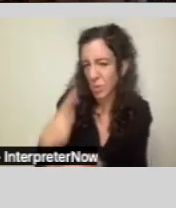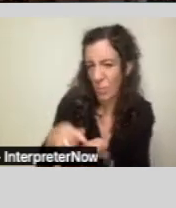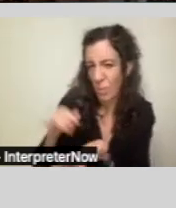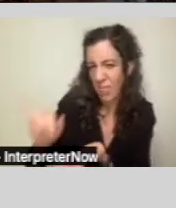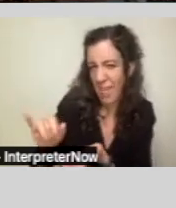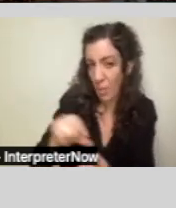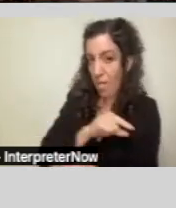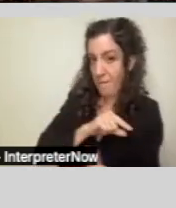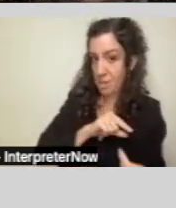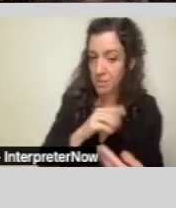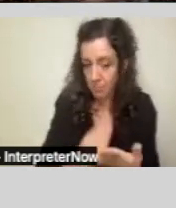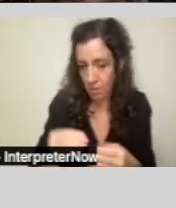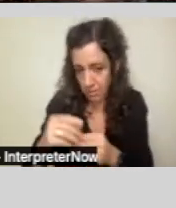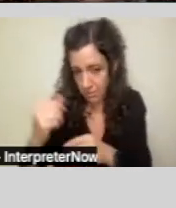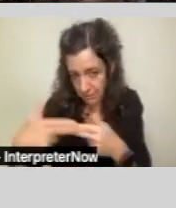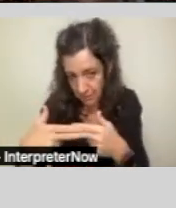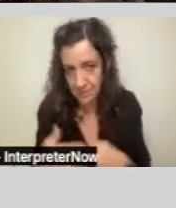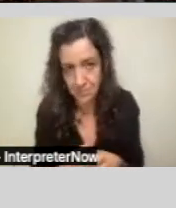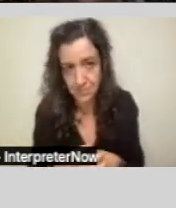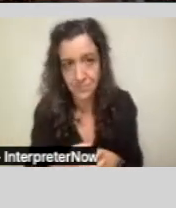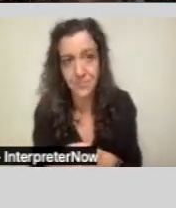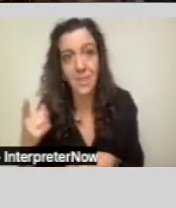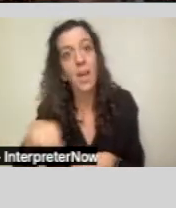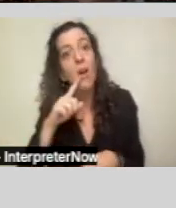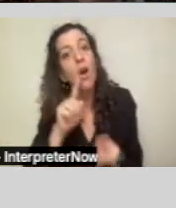Regional centers also assign service coordinators to people served.